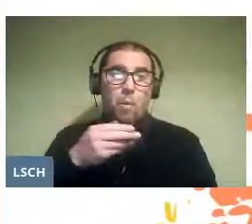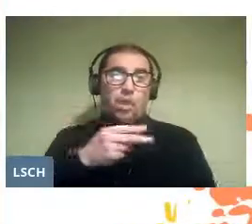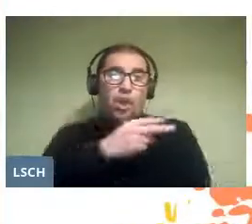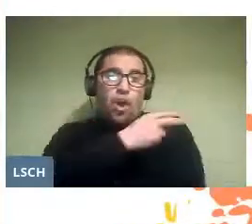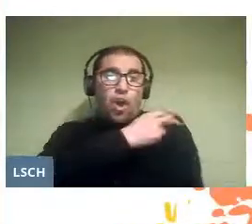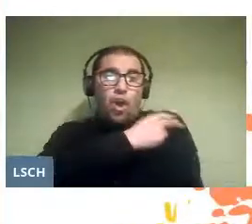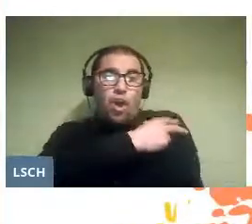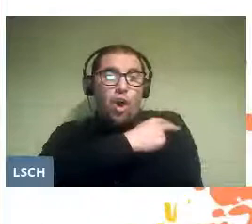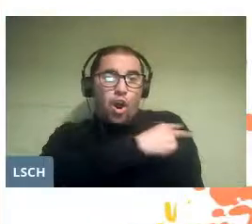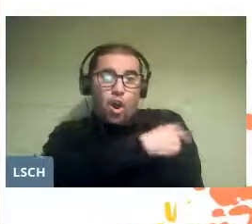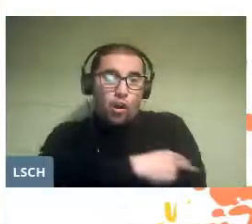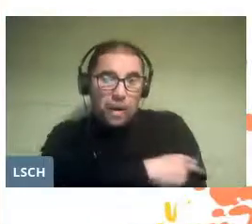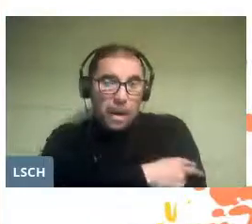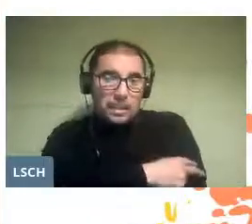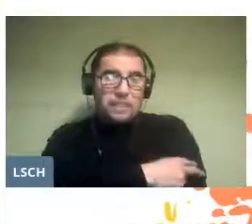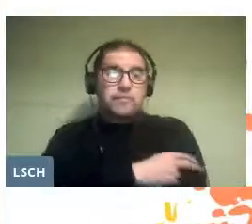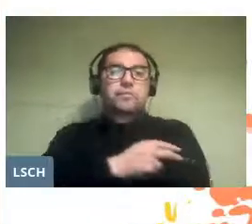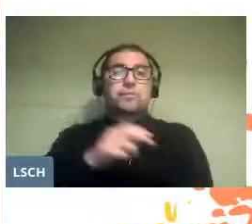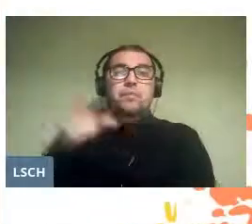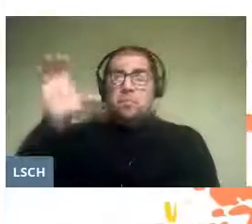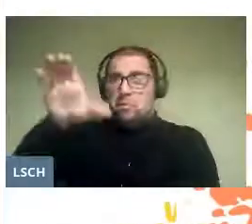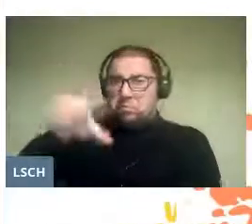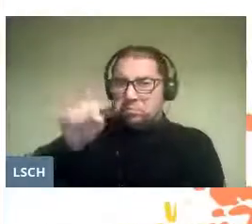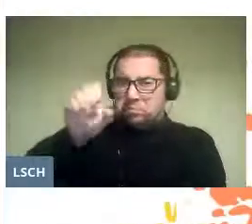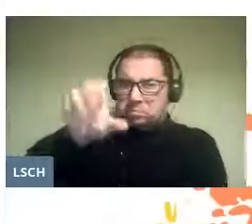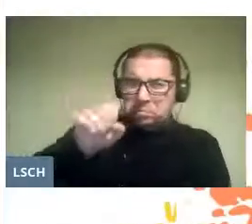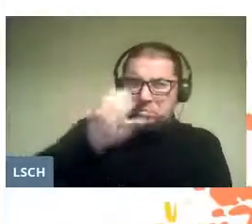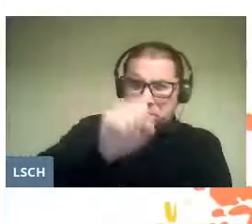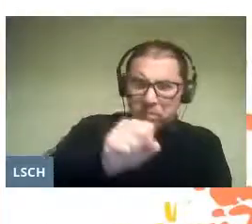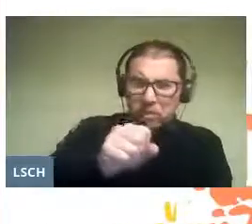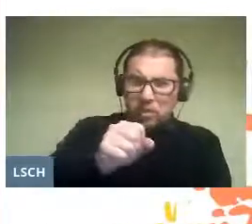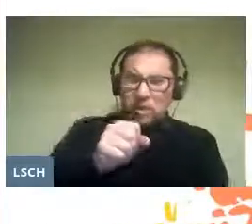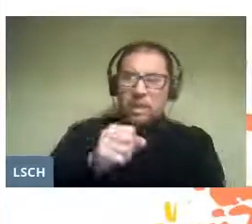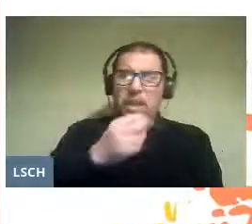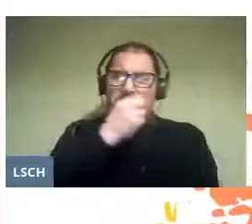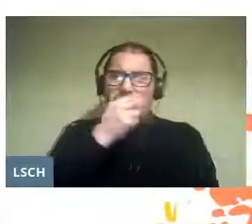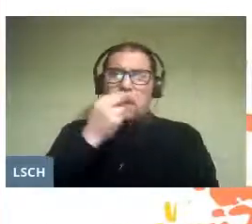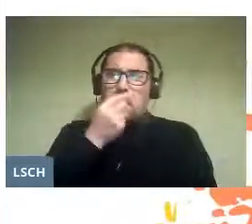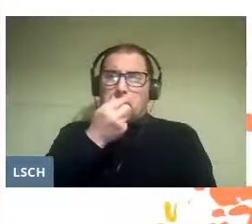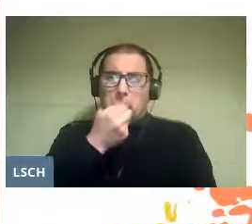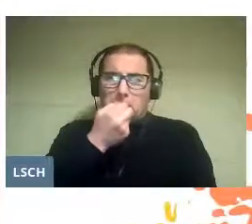what Hitler called the final solution,